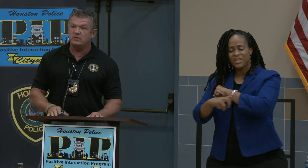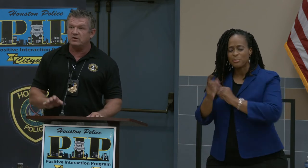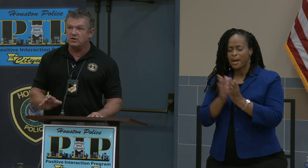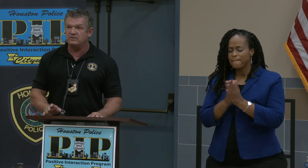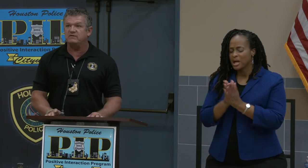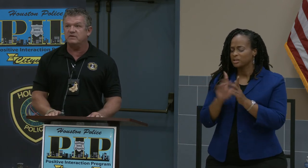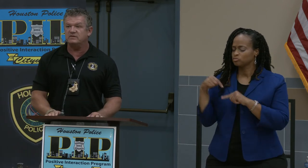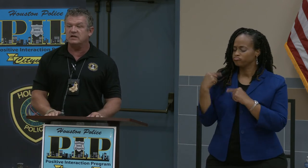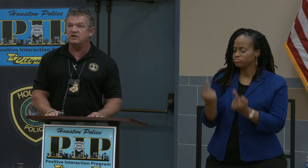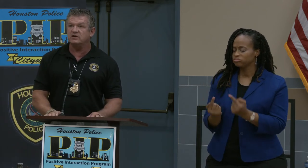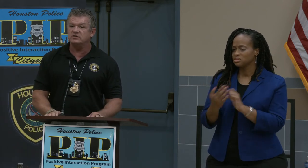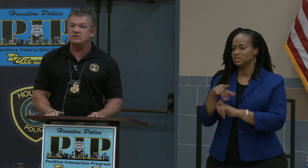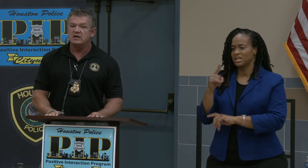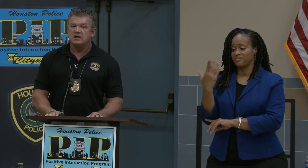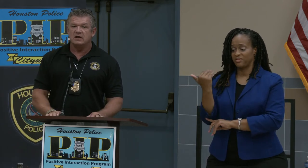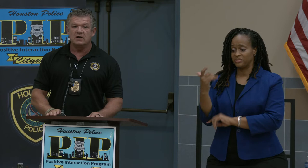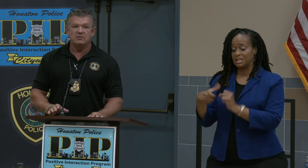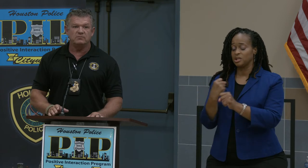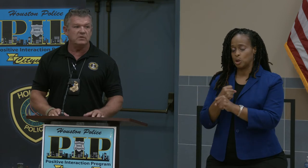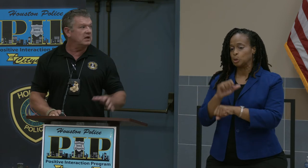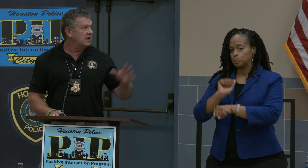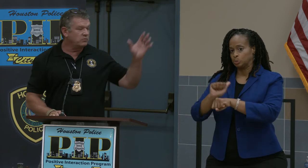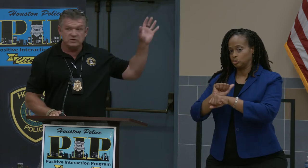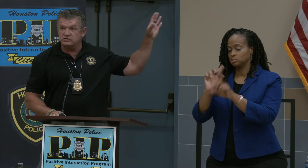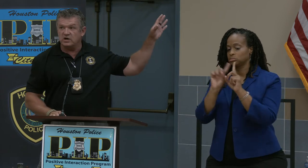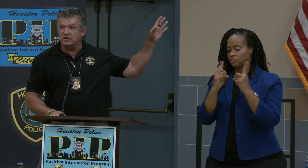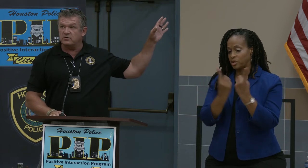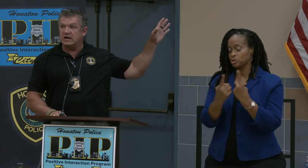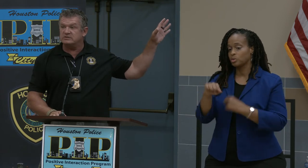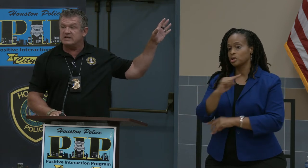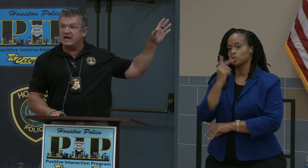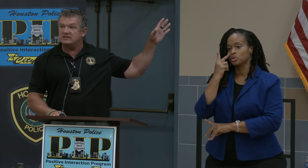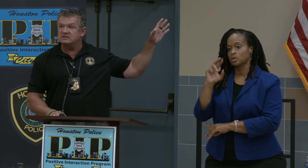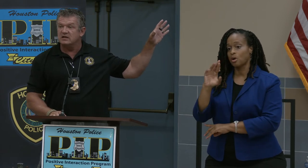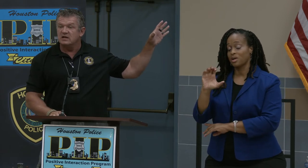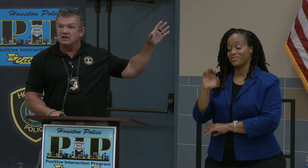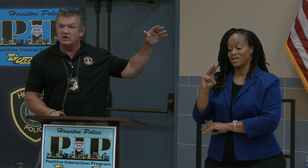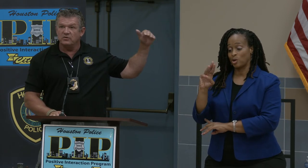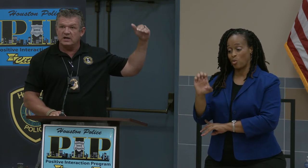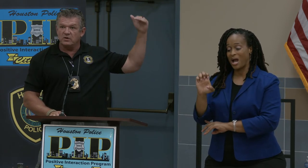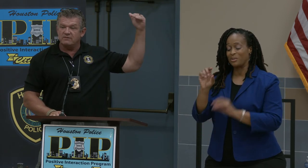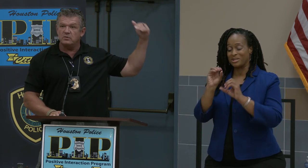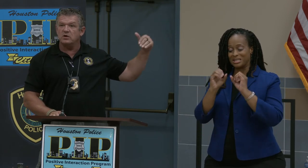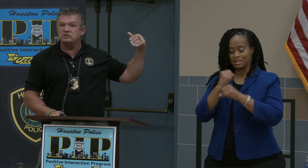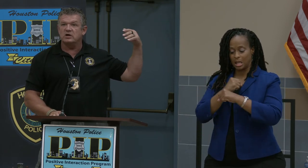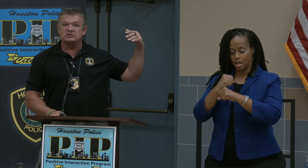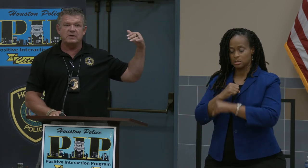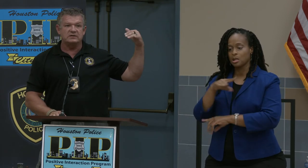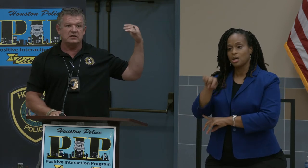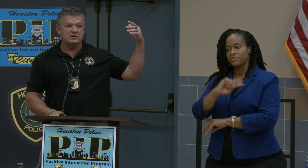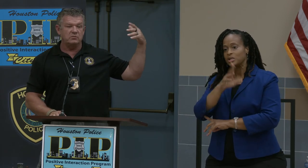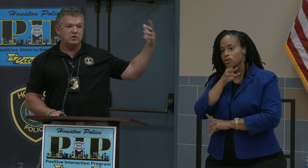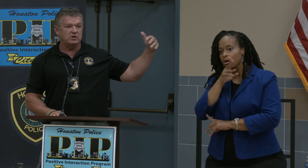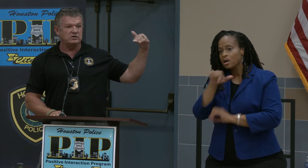in auto theft for 15 years. When you saw the crime stats, everybody talks about the murders,